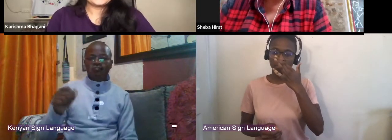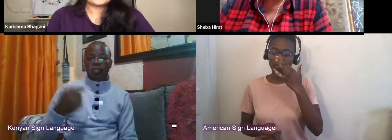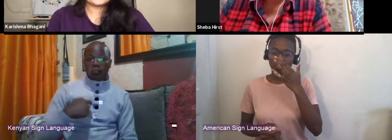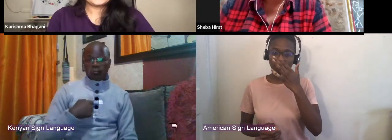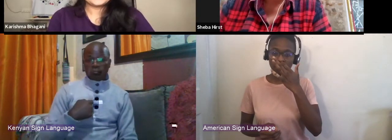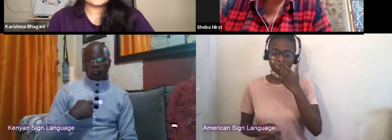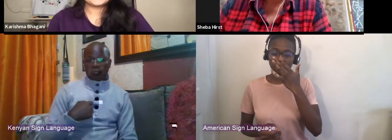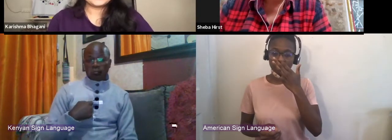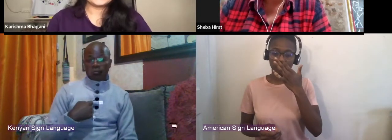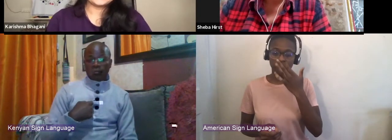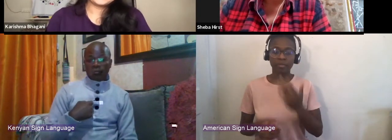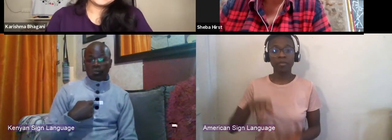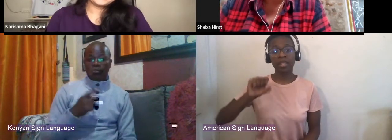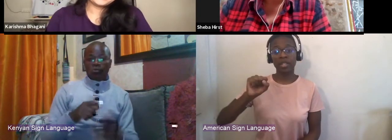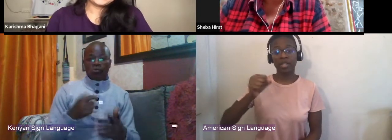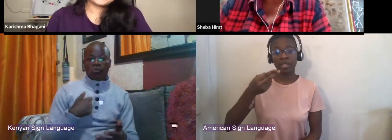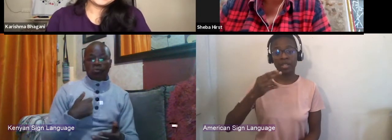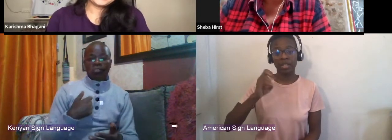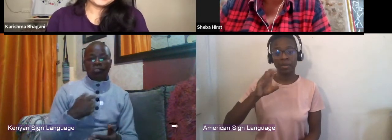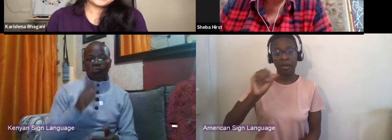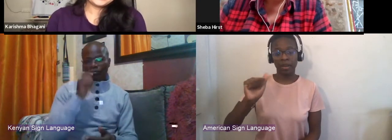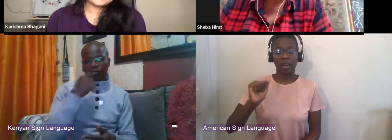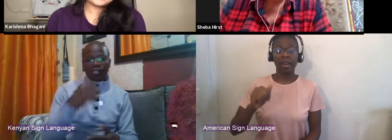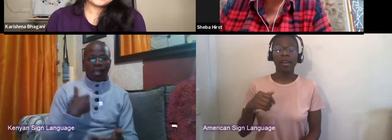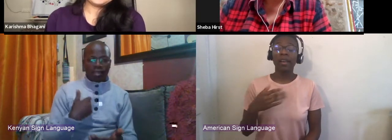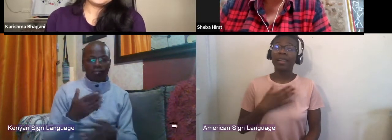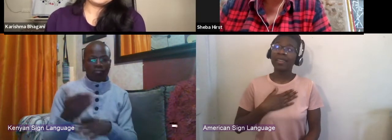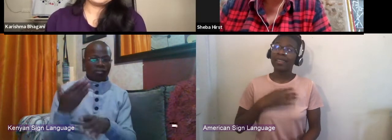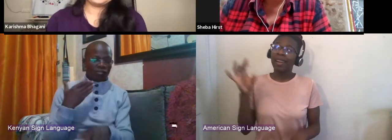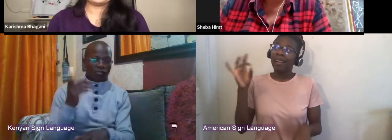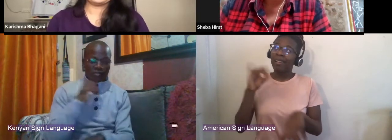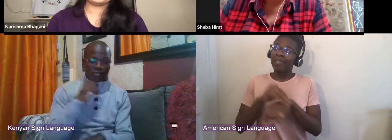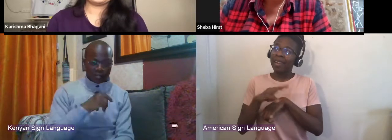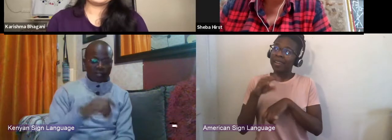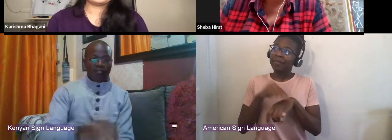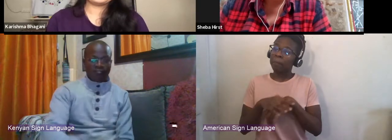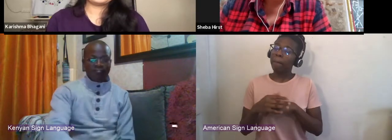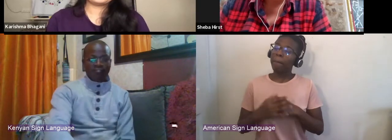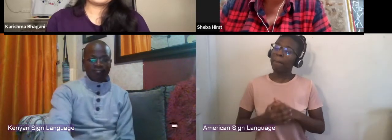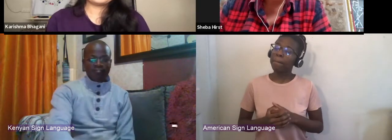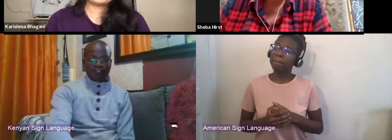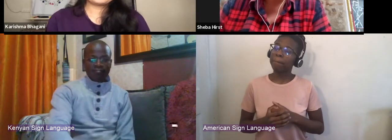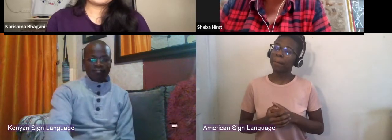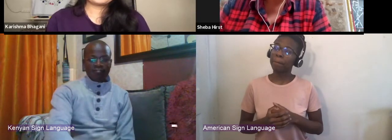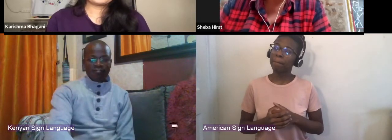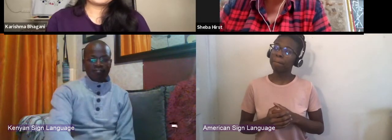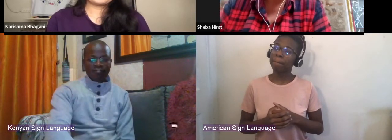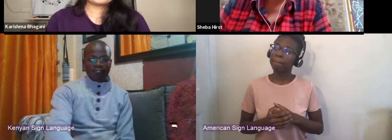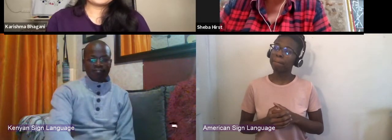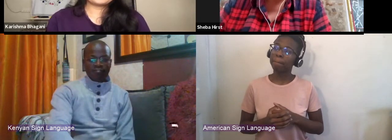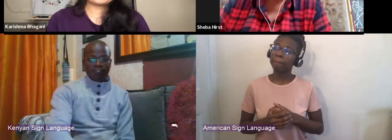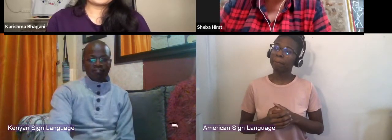What advice would I wish I had? I mean, I think that what I, well let me say what I think I did right.